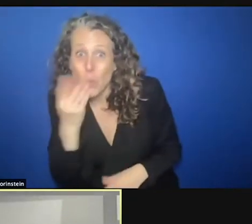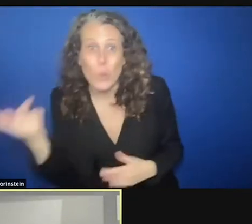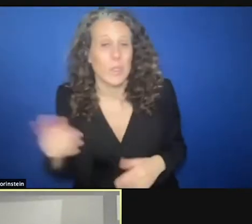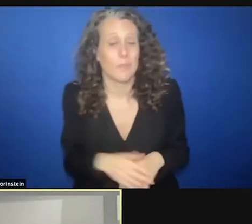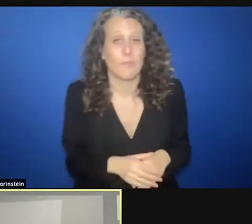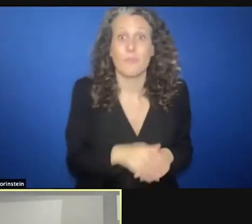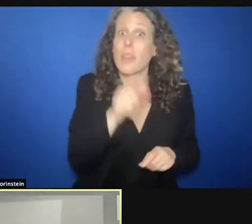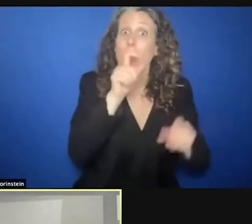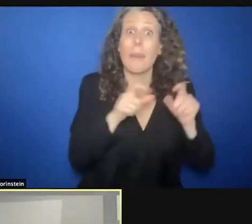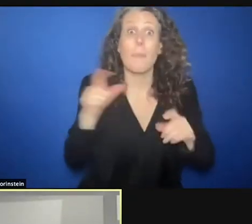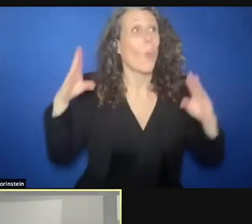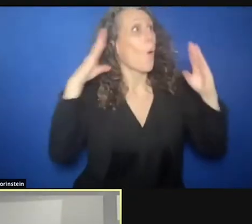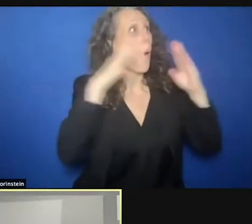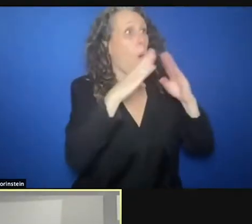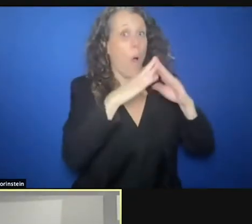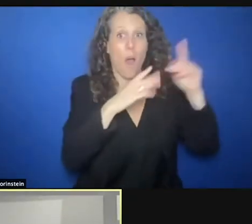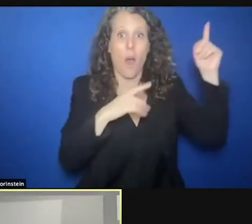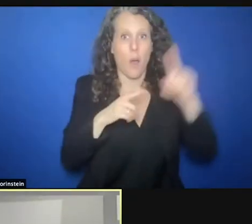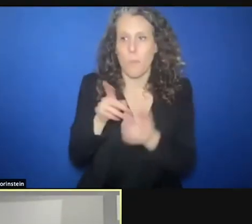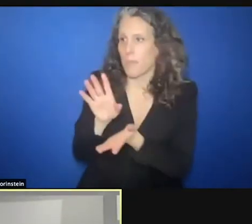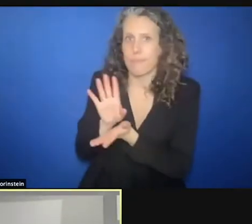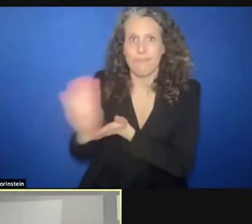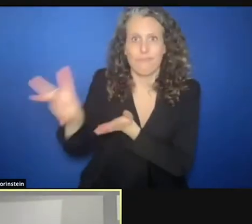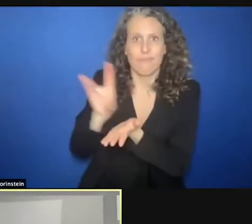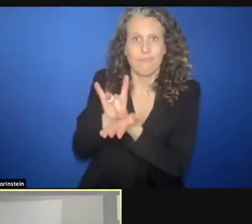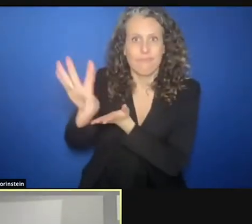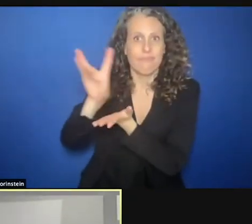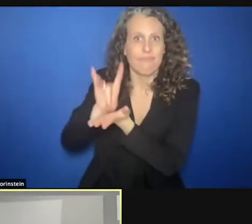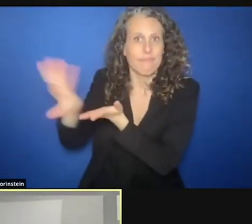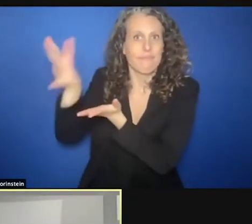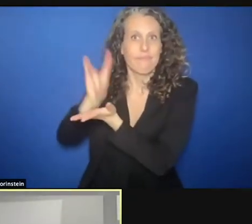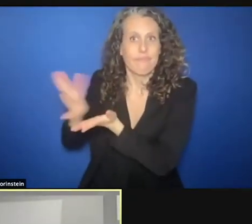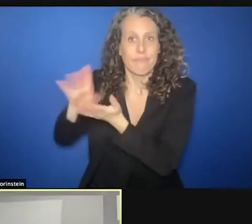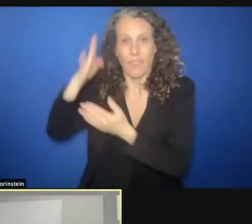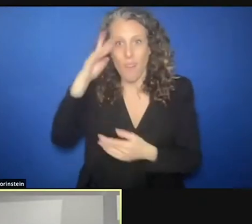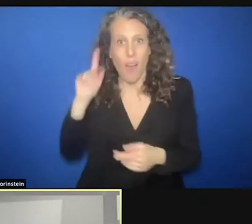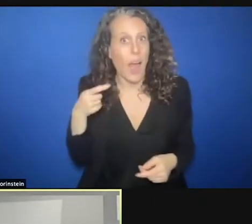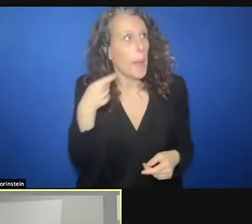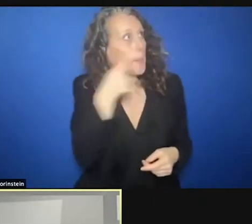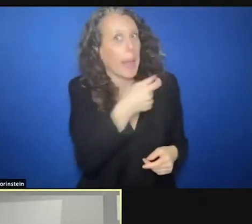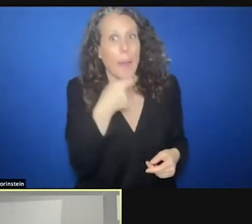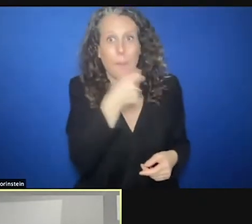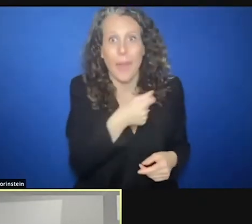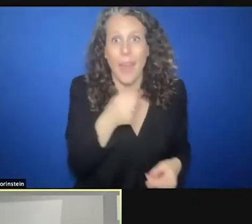have gone through the roof because people cannot pay the little rent they could before